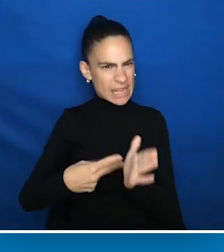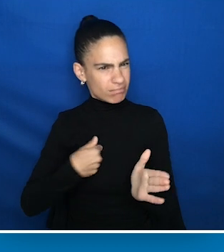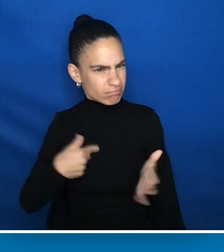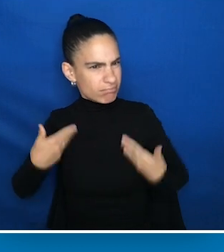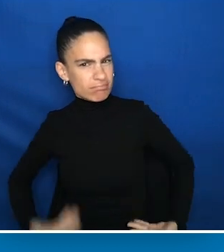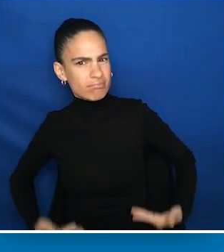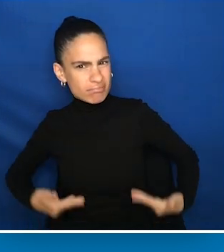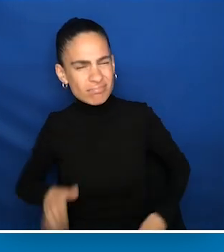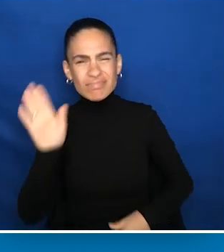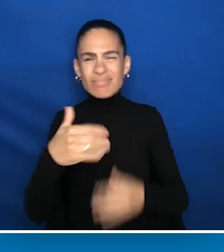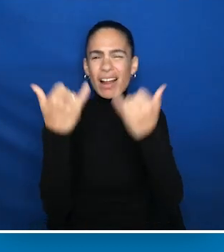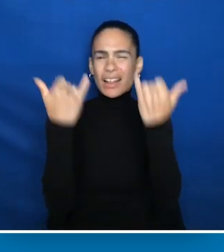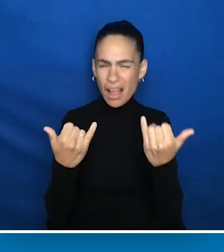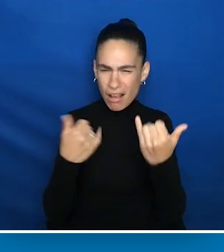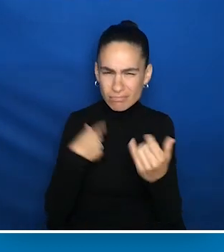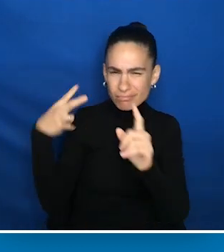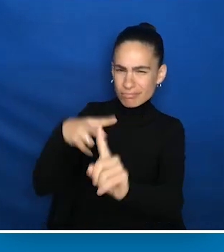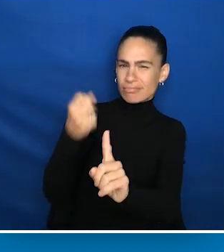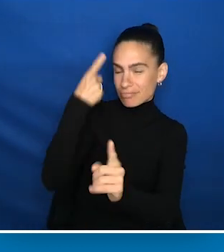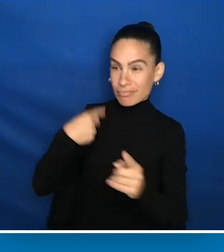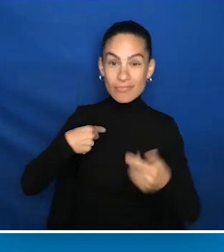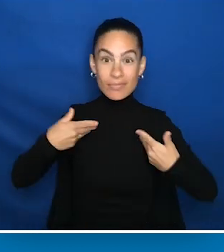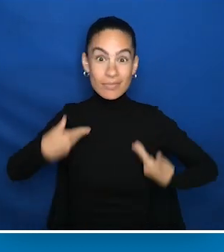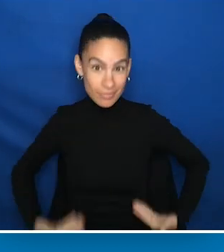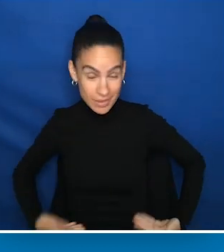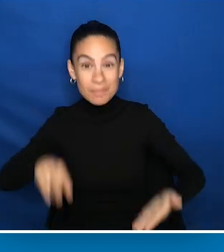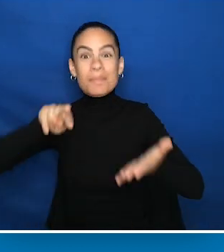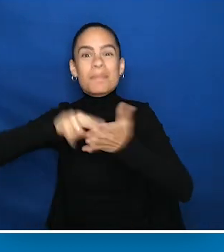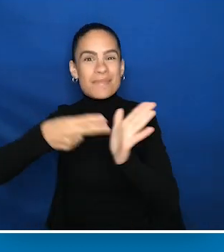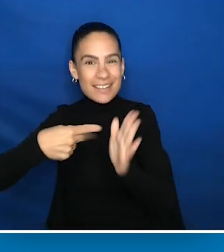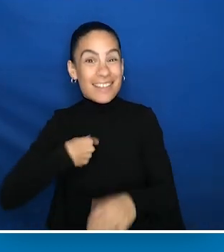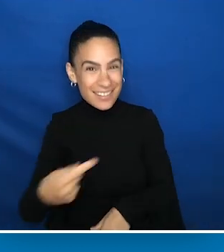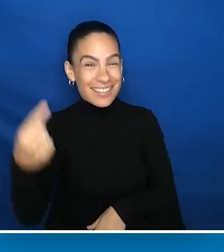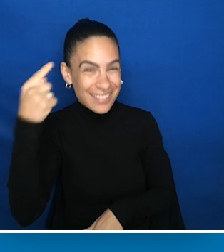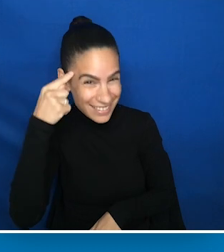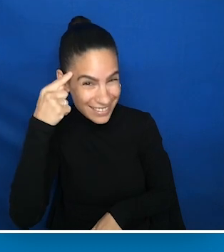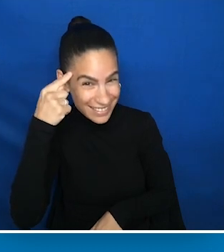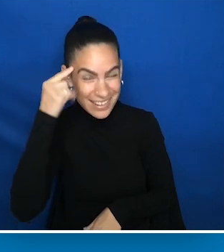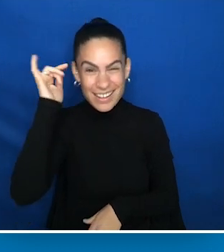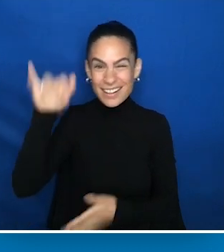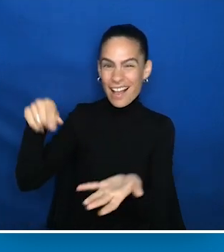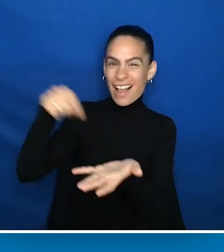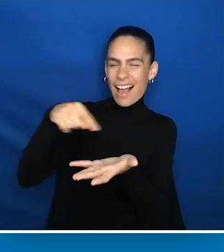Now I know, I am, therefore I think." And when she said that, I thought of Rumi's beautiful love poem.